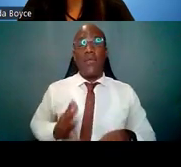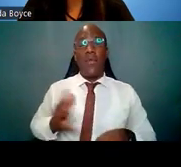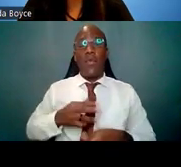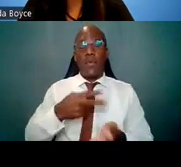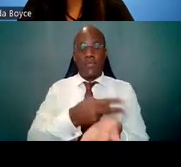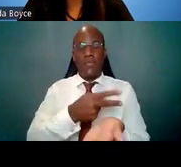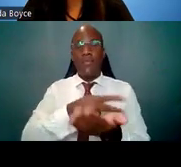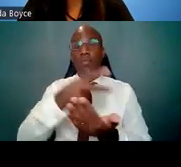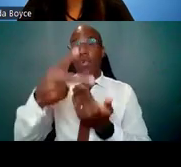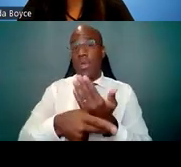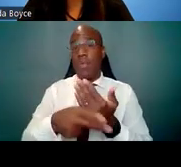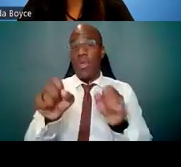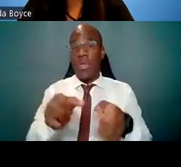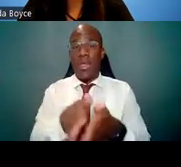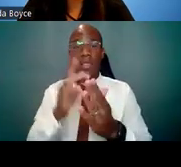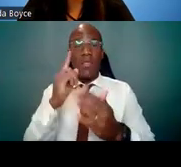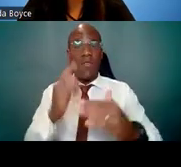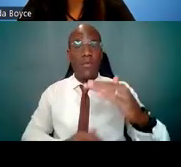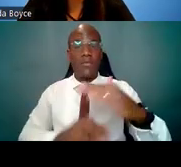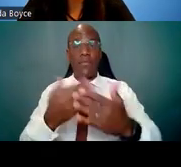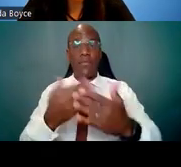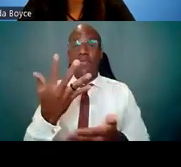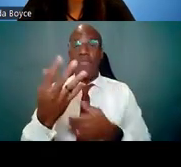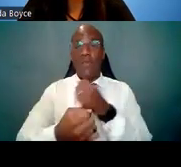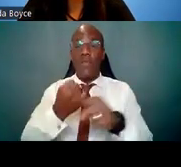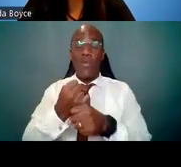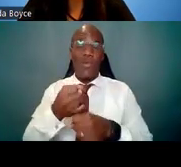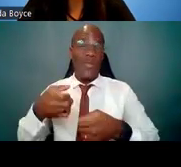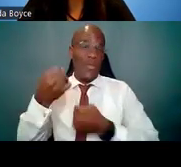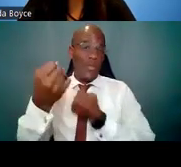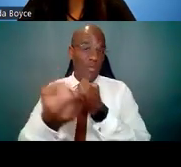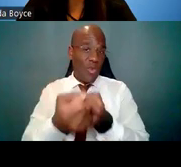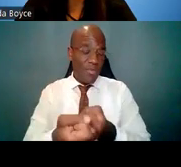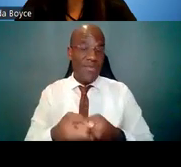and you can ask for up to five years of support. The third bullet here